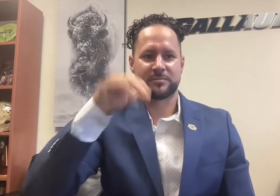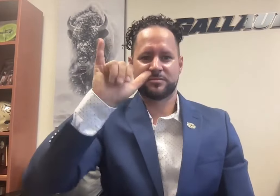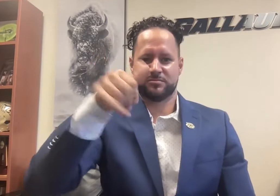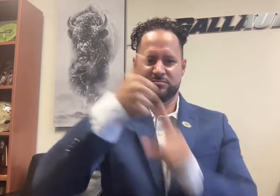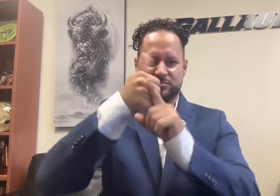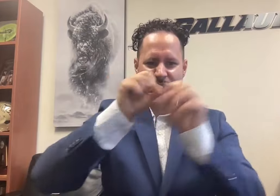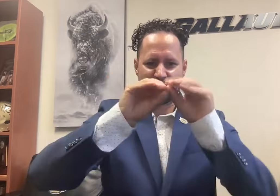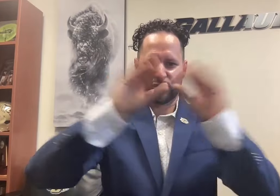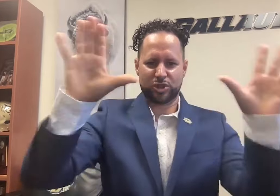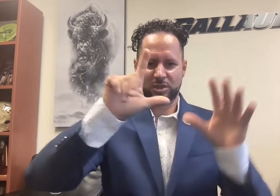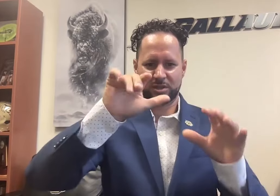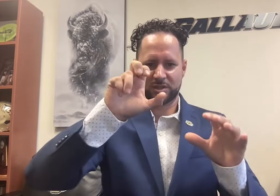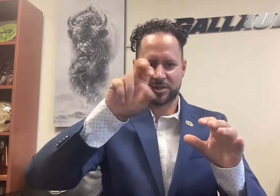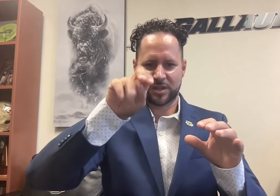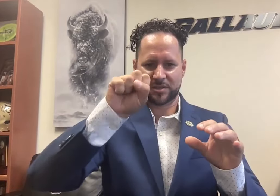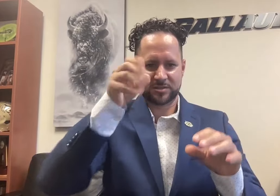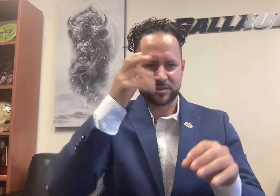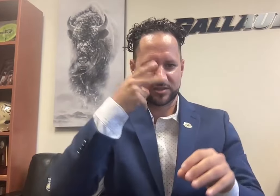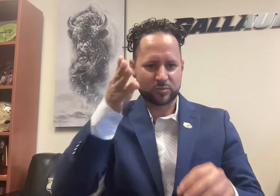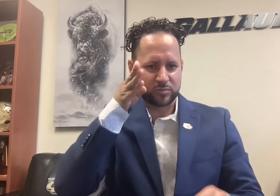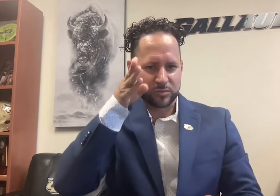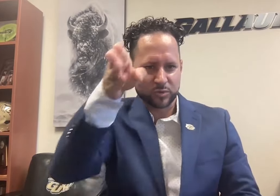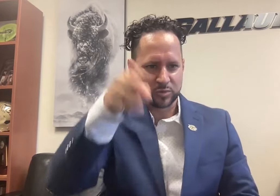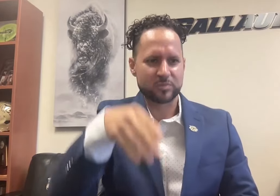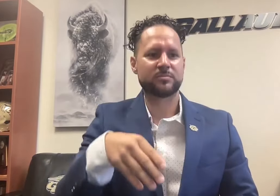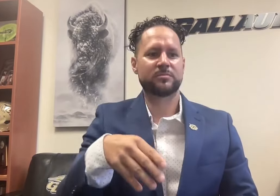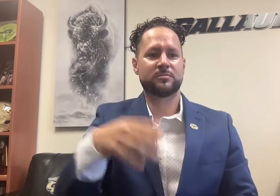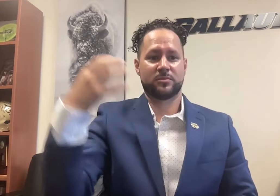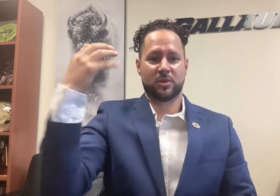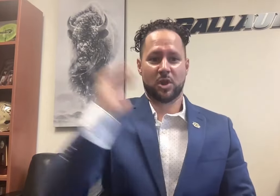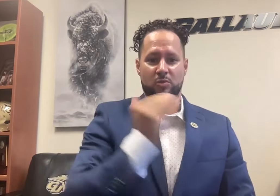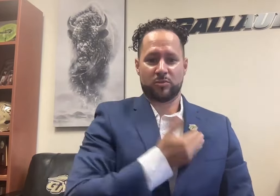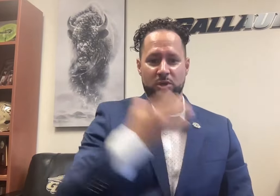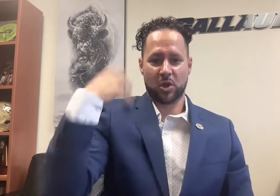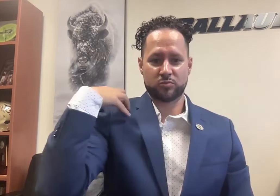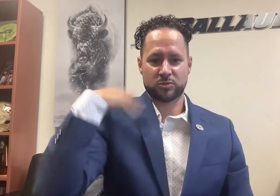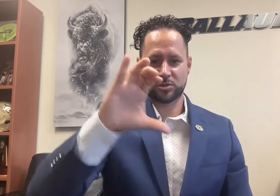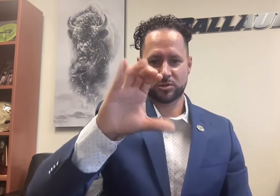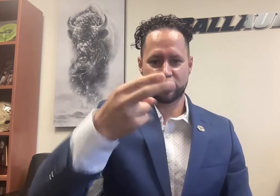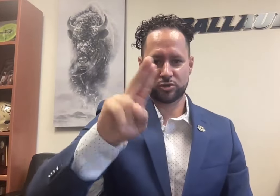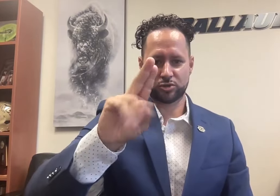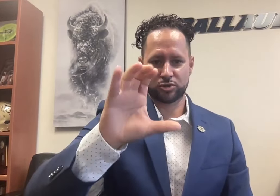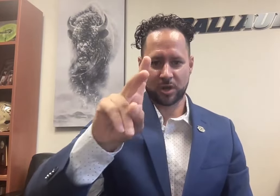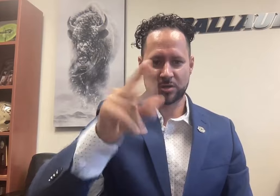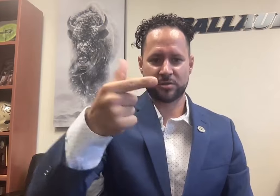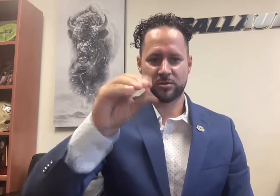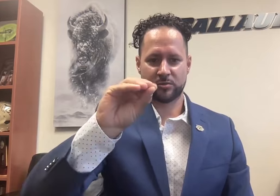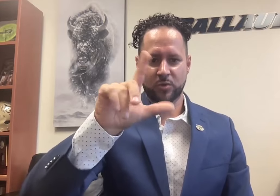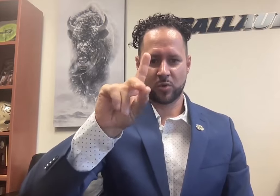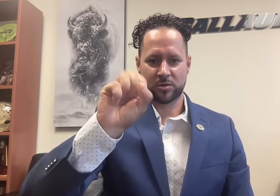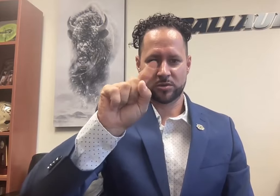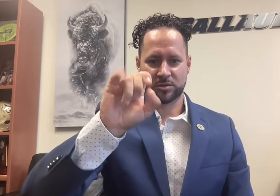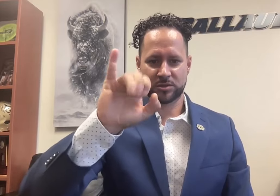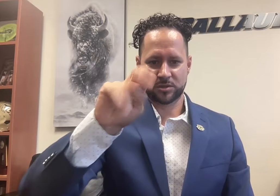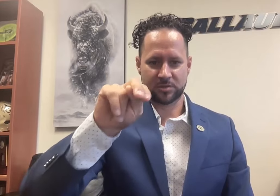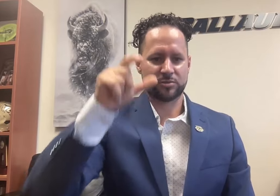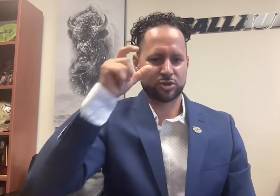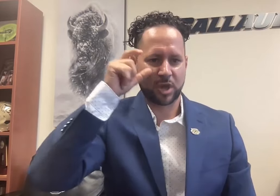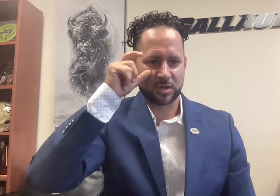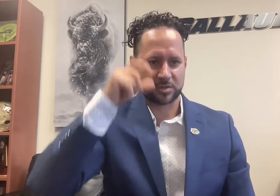a clear lens that can display information. Our coach, Chuck Goldstein,